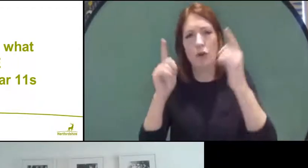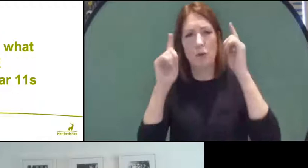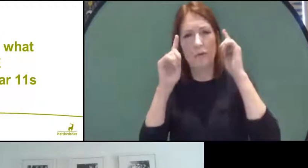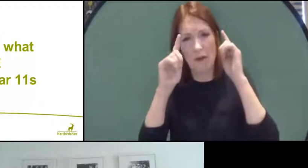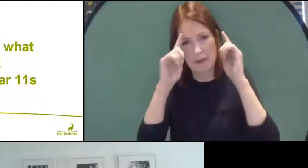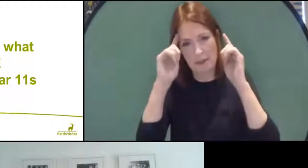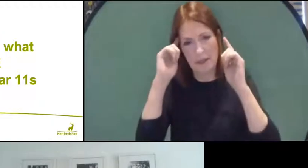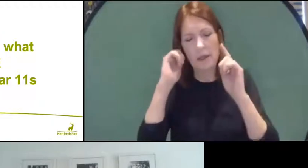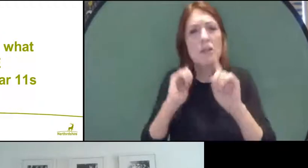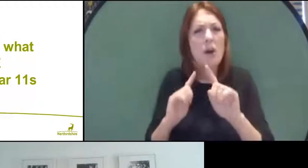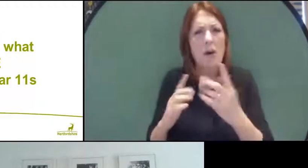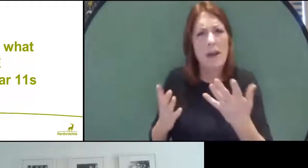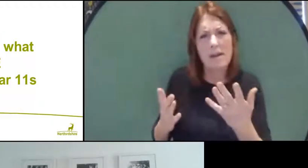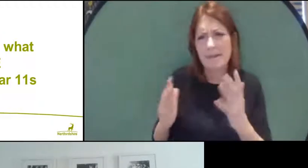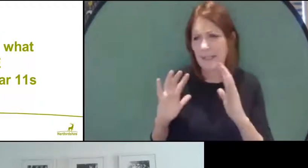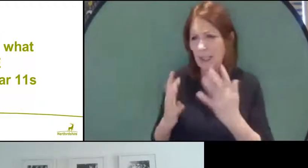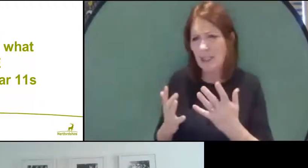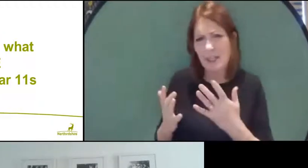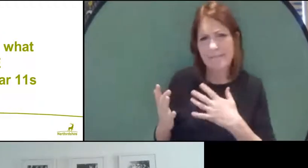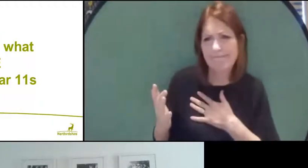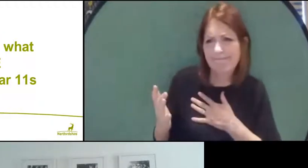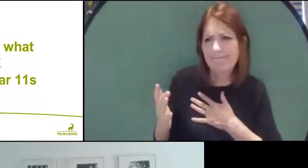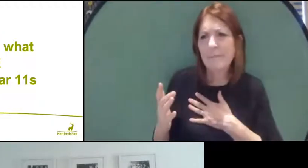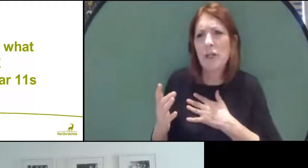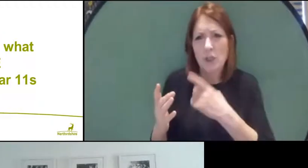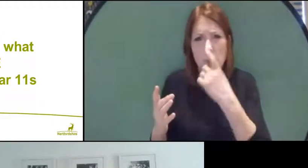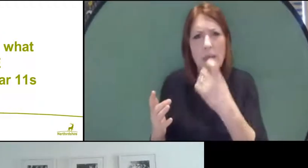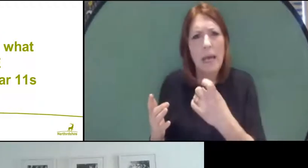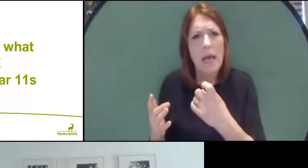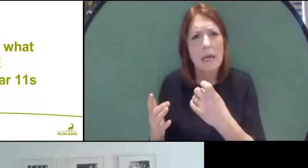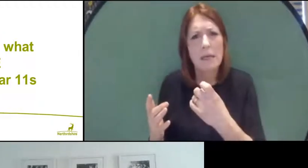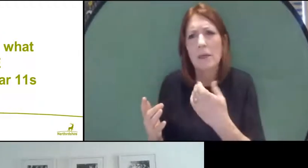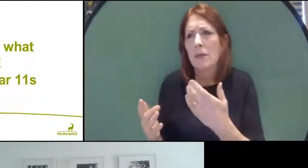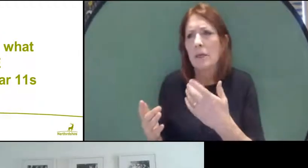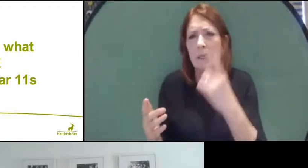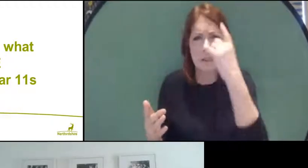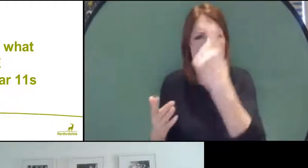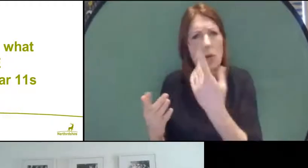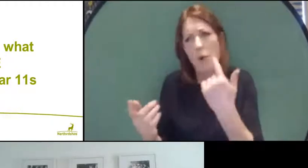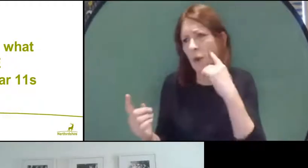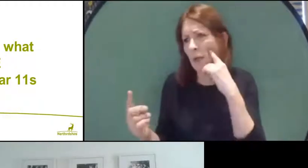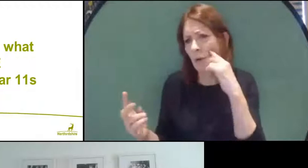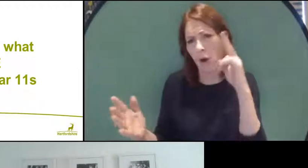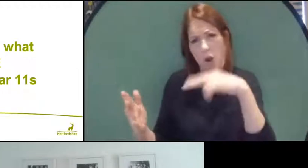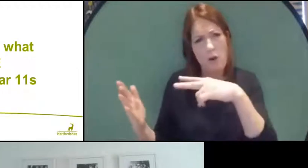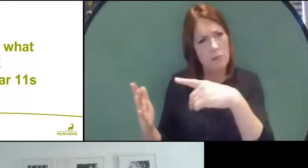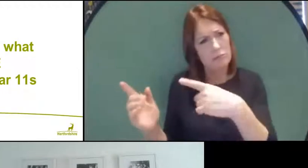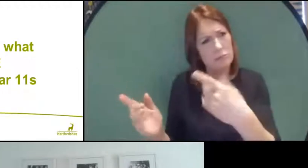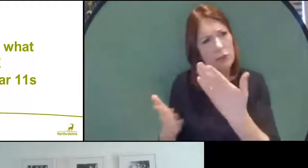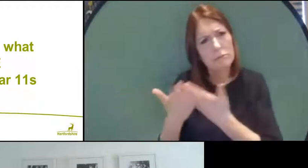concern, you can choose to look at that with your school before your university turns you down.